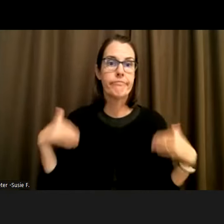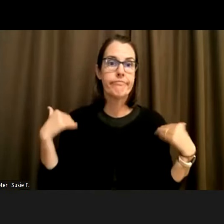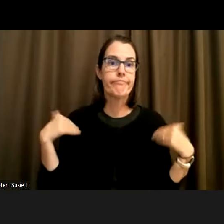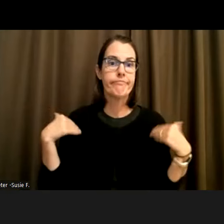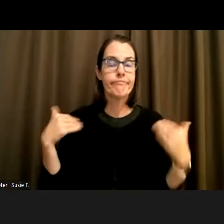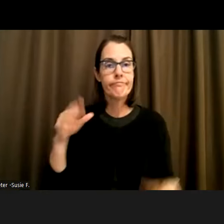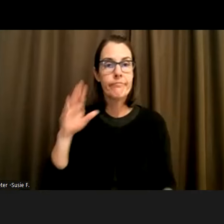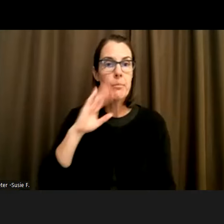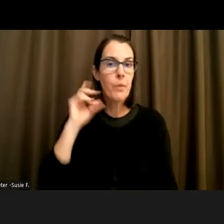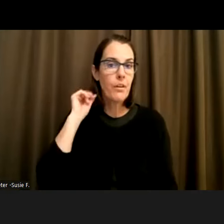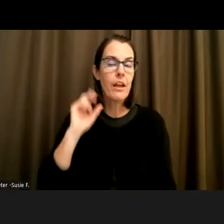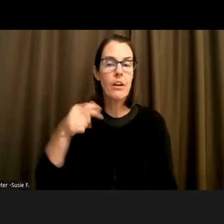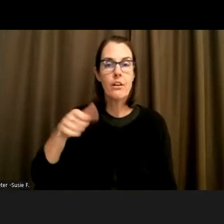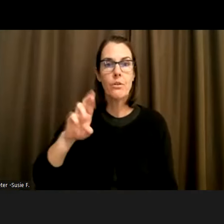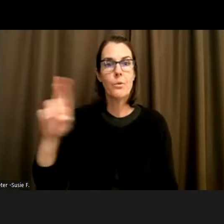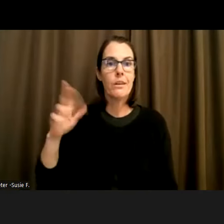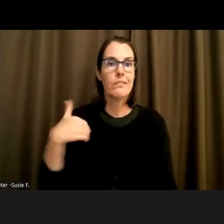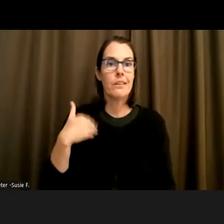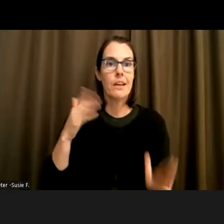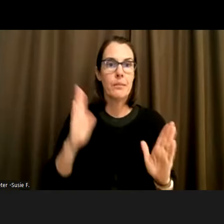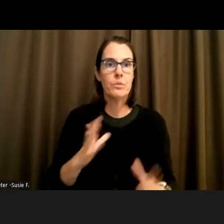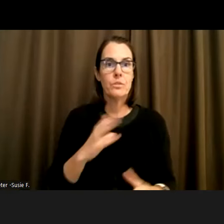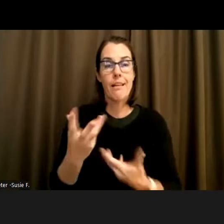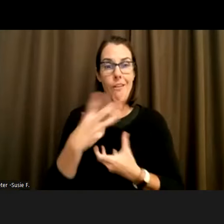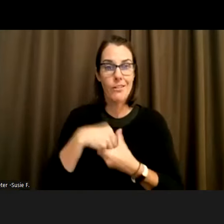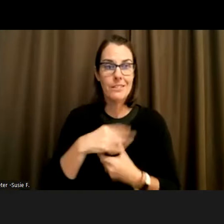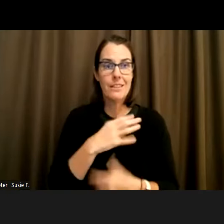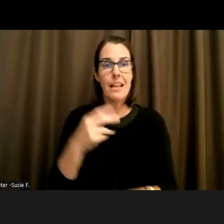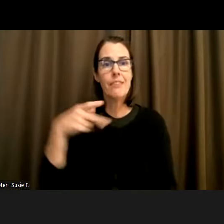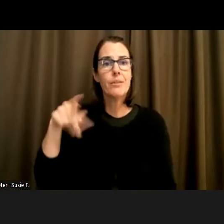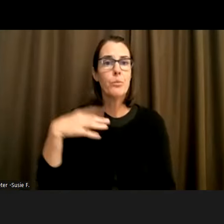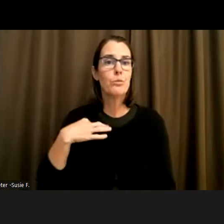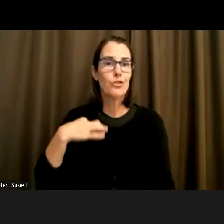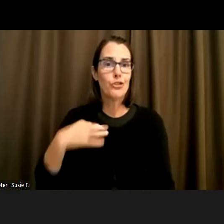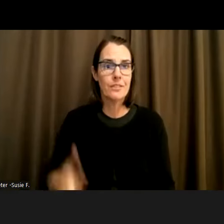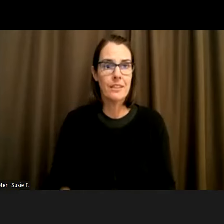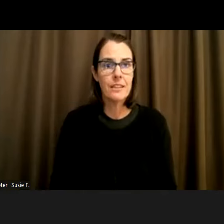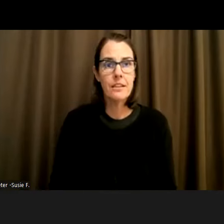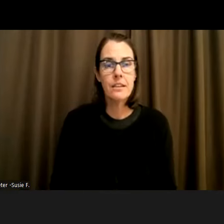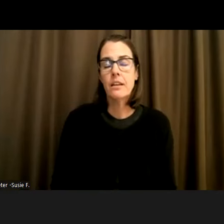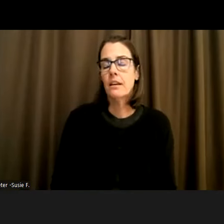I am a queer young person who is also autistic and I have a purple shirt on. But while I'm just a first grade teacher right now,